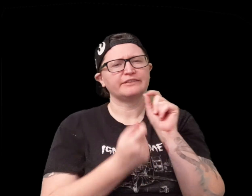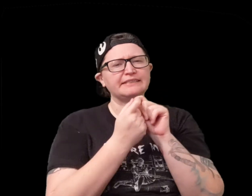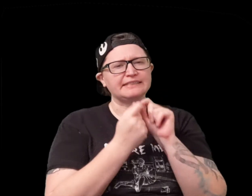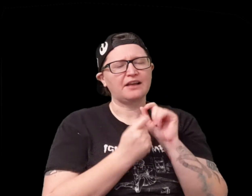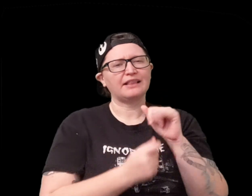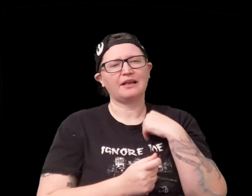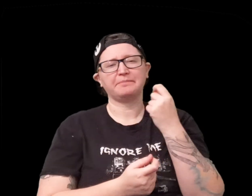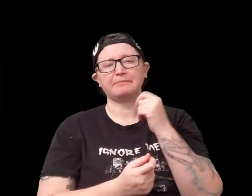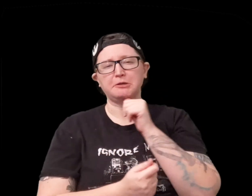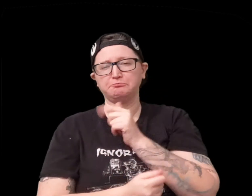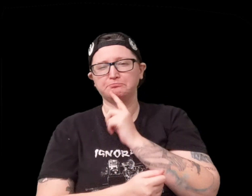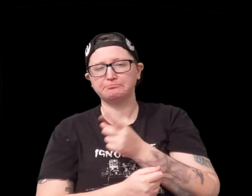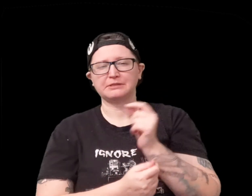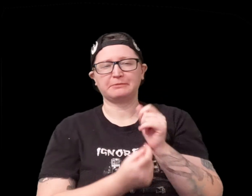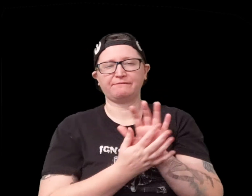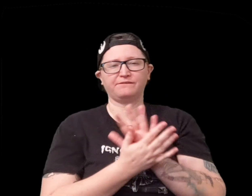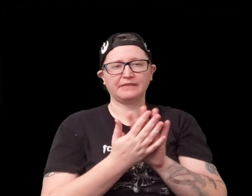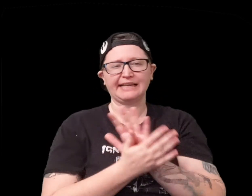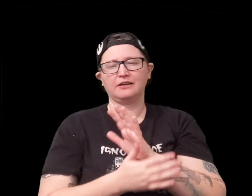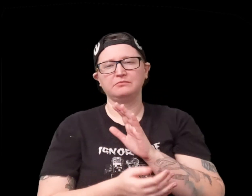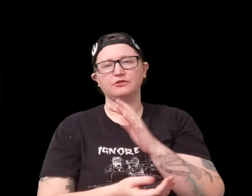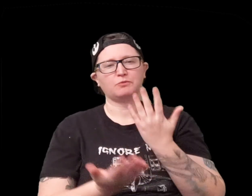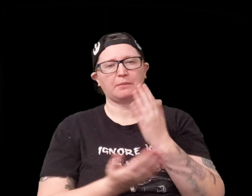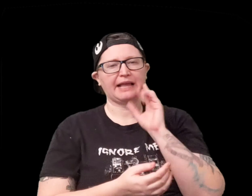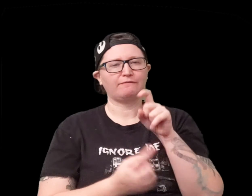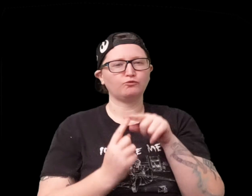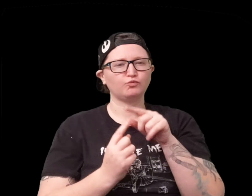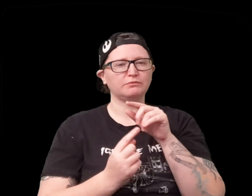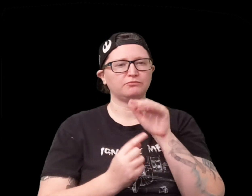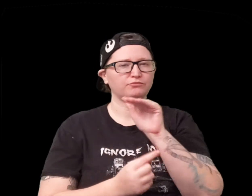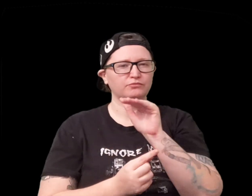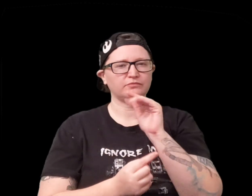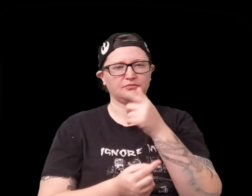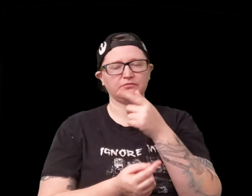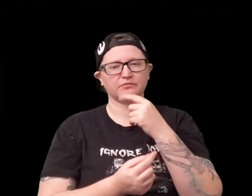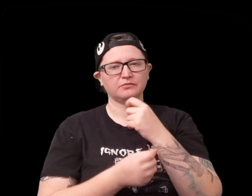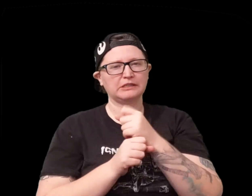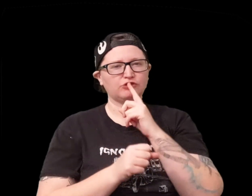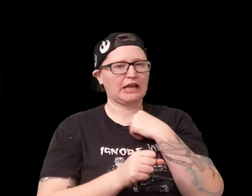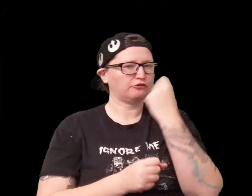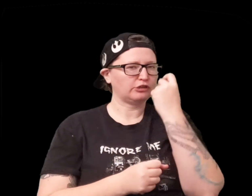it does have a few nuances I'm not sure about it's a little bit vague um I might have to